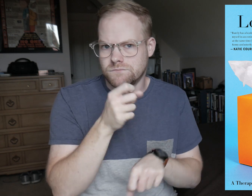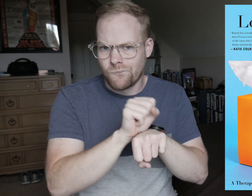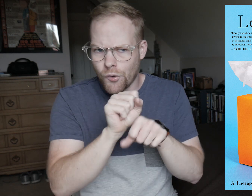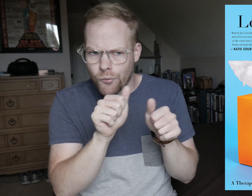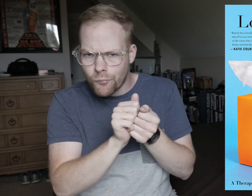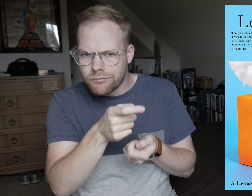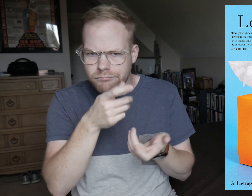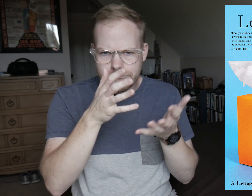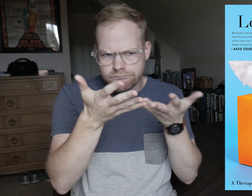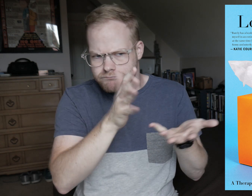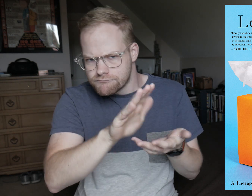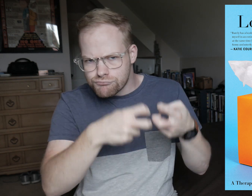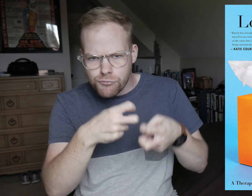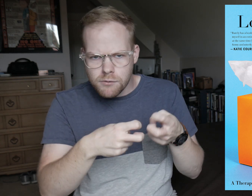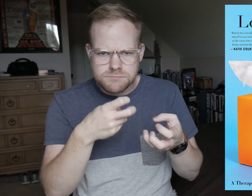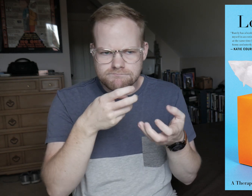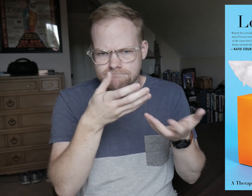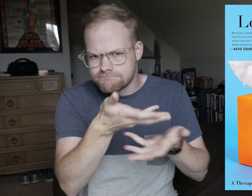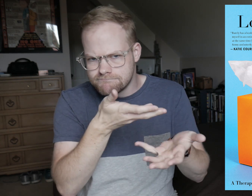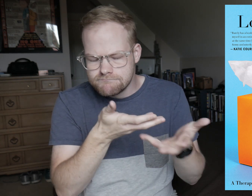and worked with them on their problems.